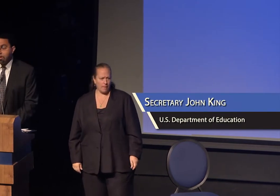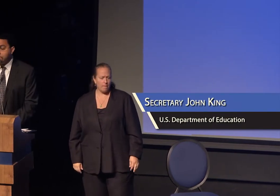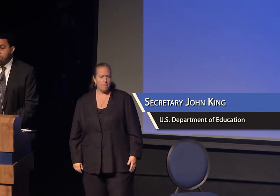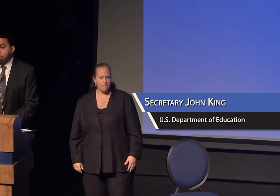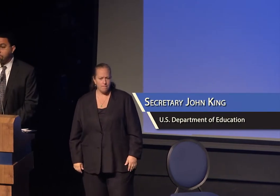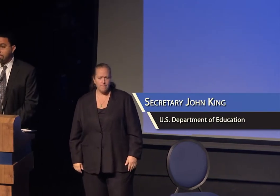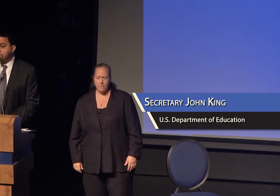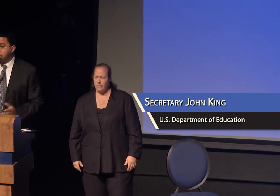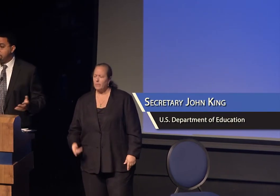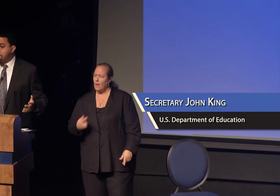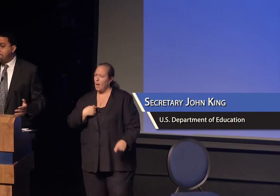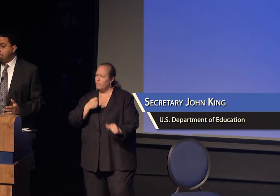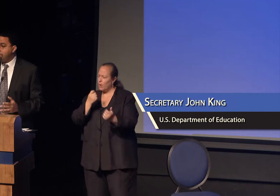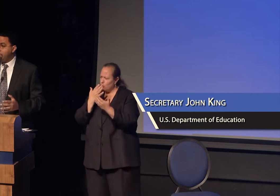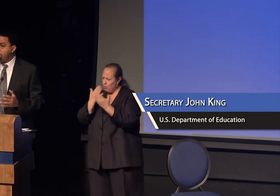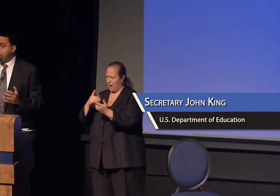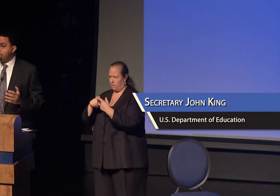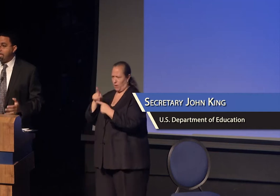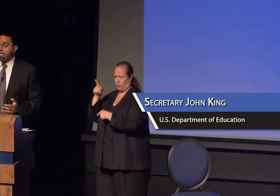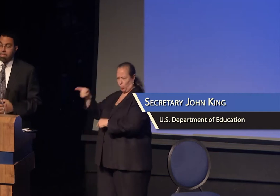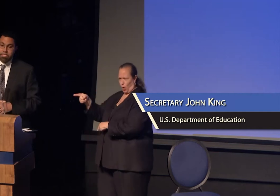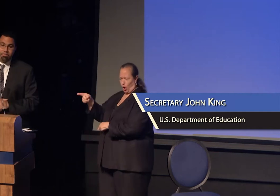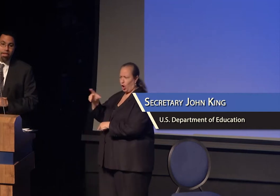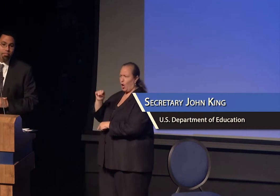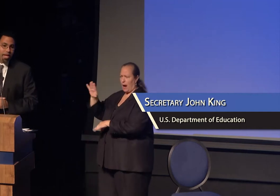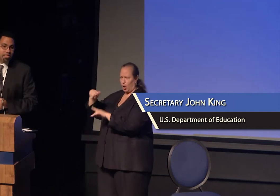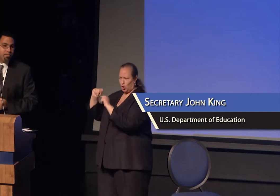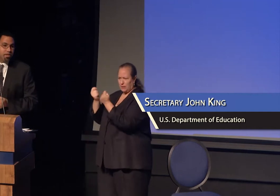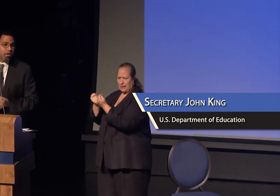So grateful to her and her team for making this event possible.